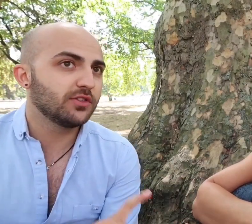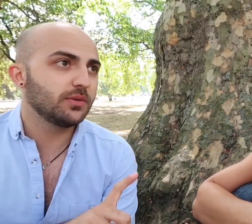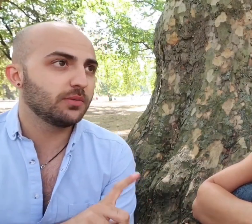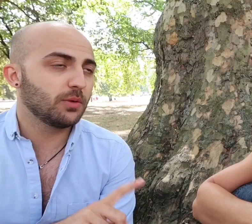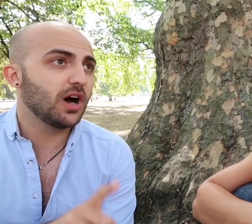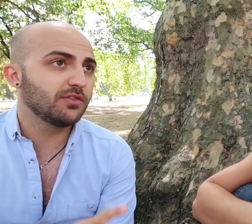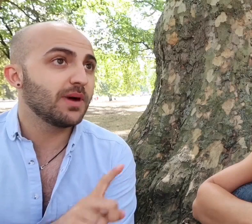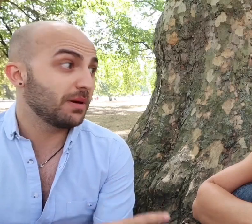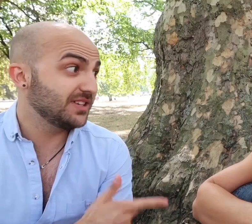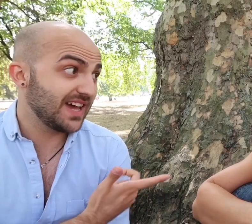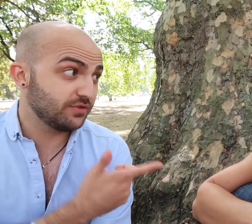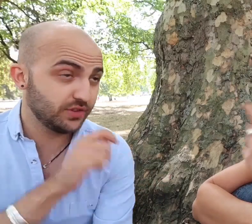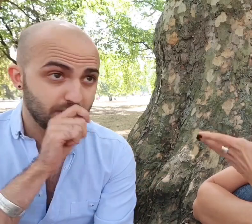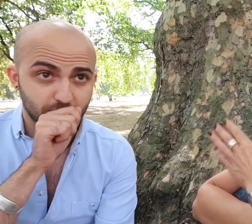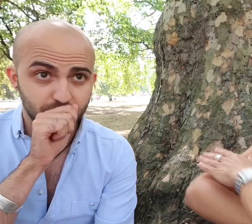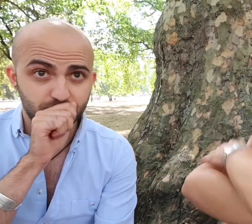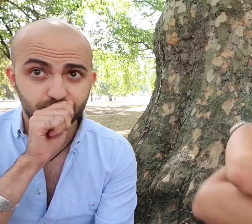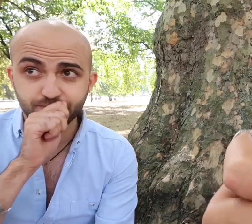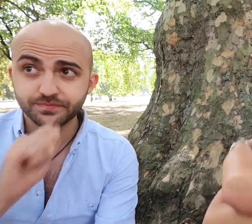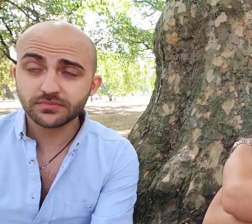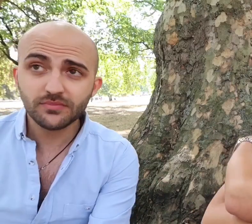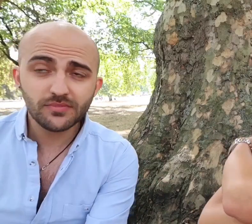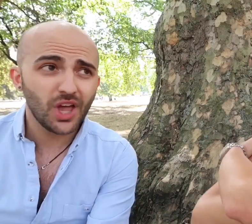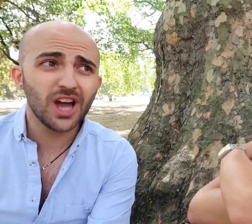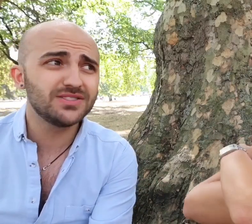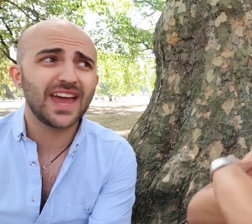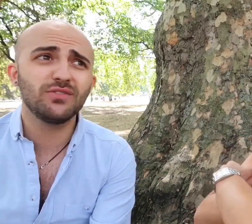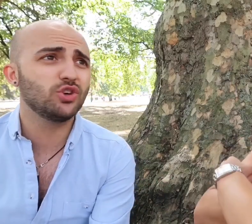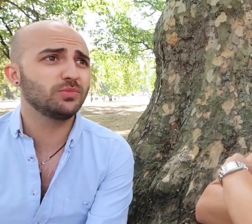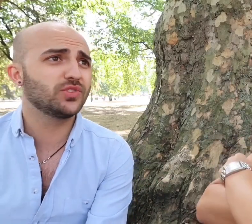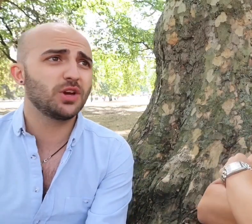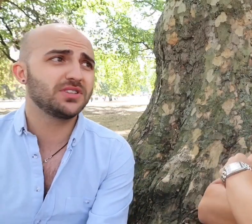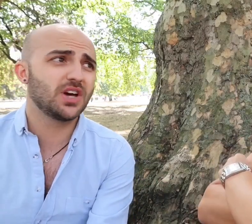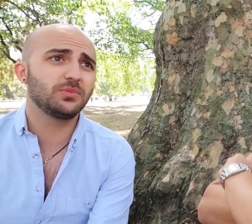on behalf of my mum and dad for example. I've sat in rooms so many times